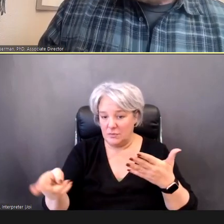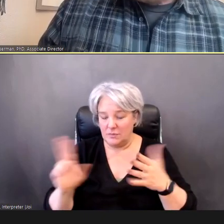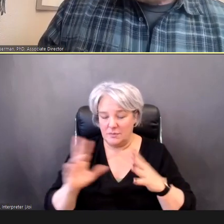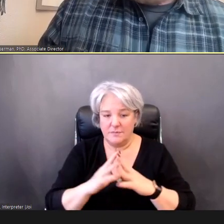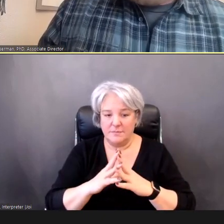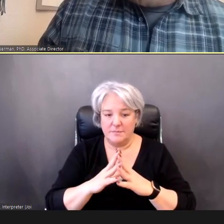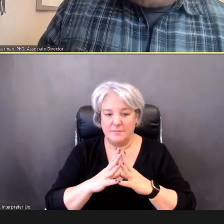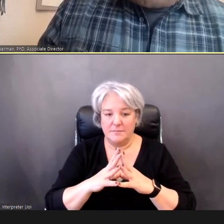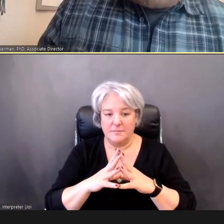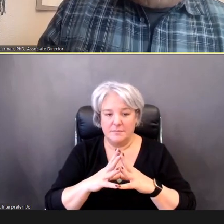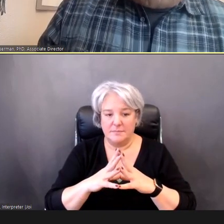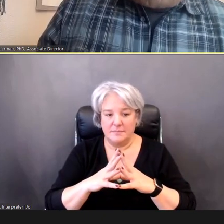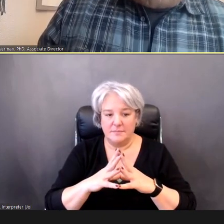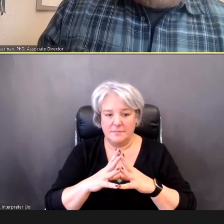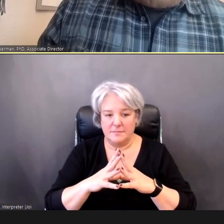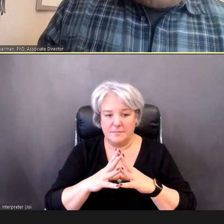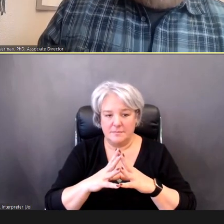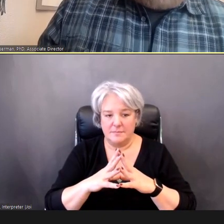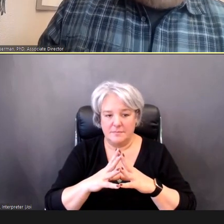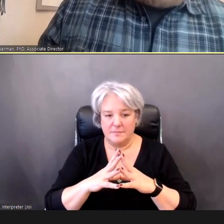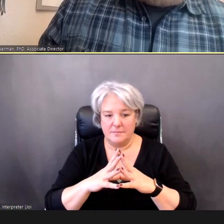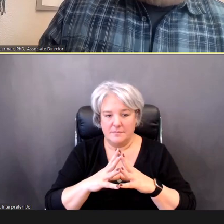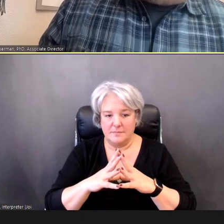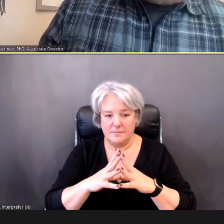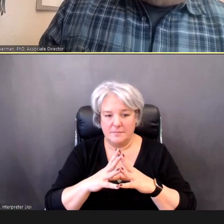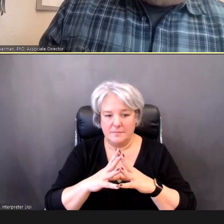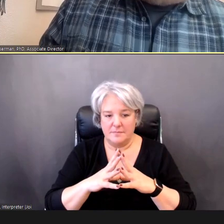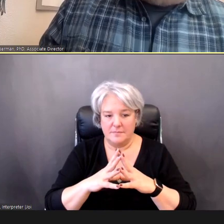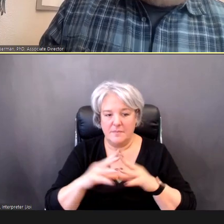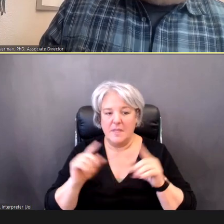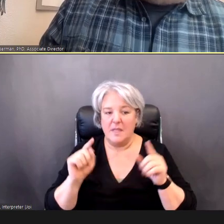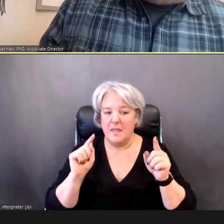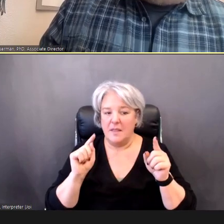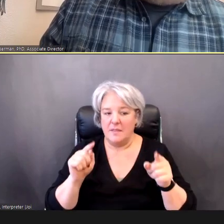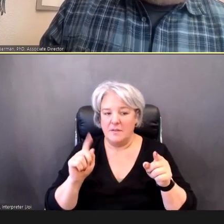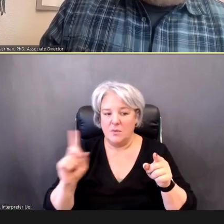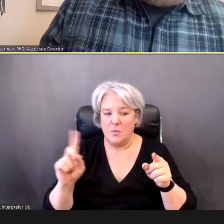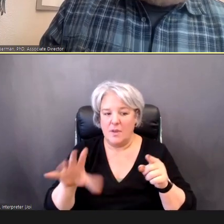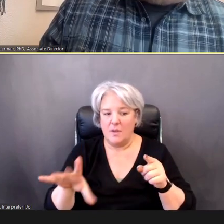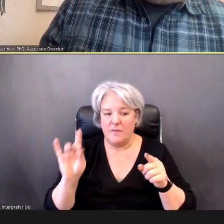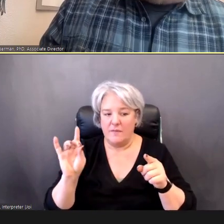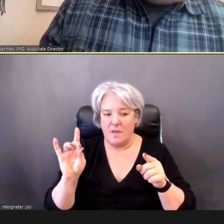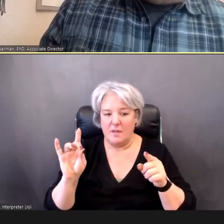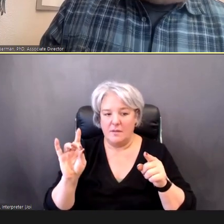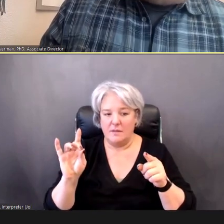(scrolling), And this is where you'll find, a to-do list; The